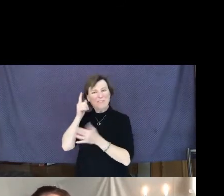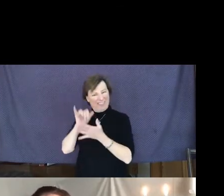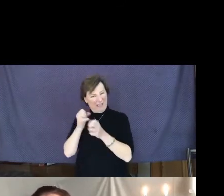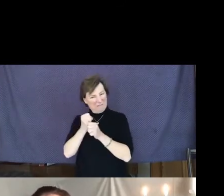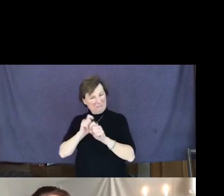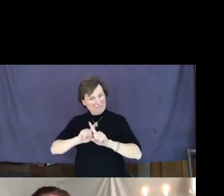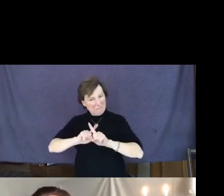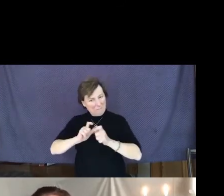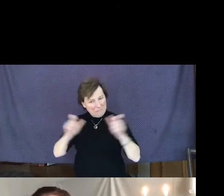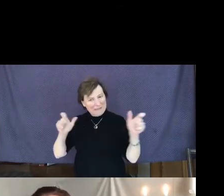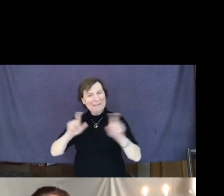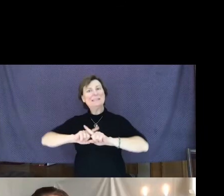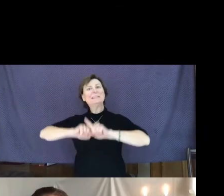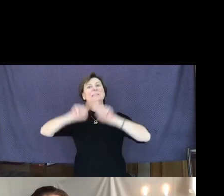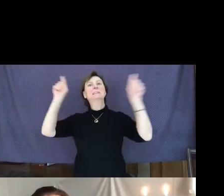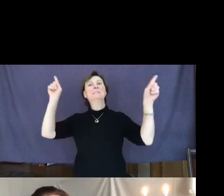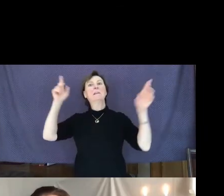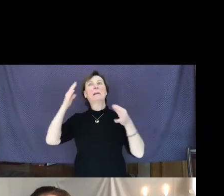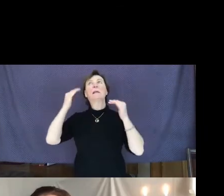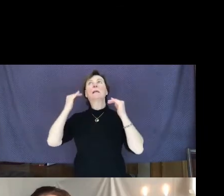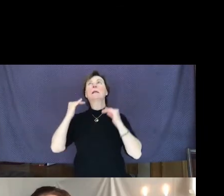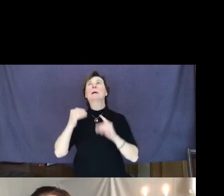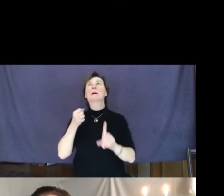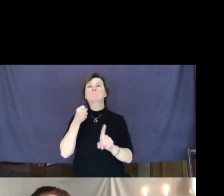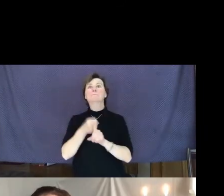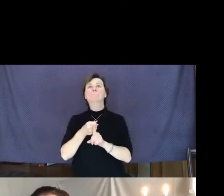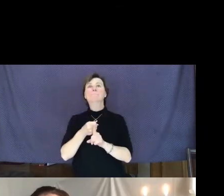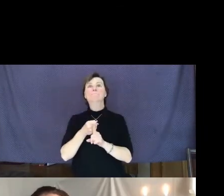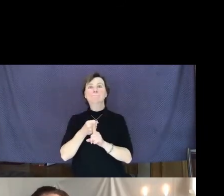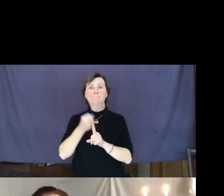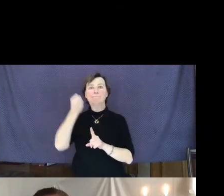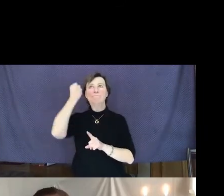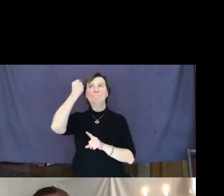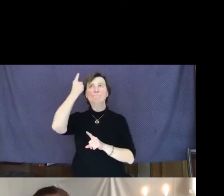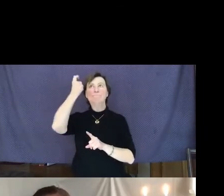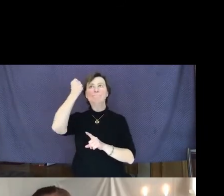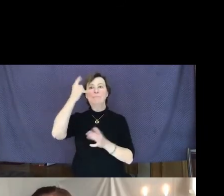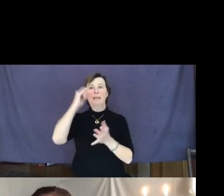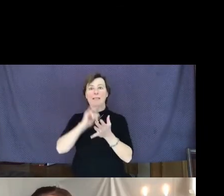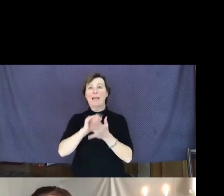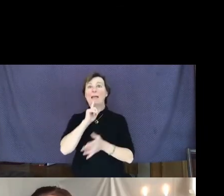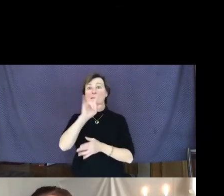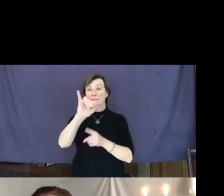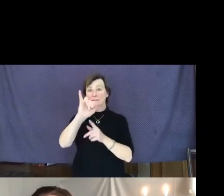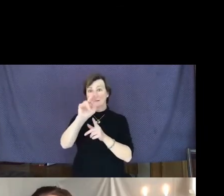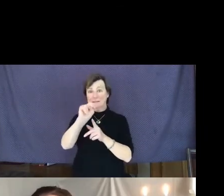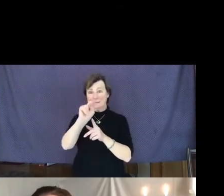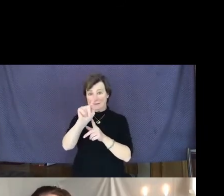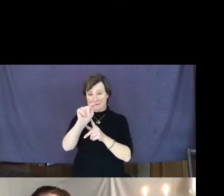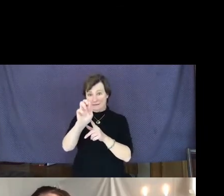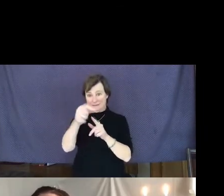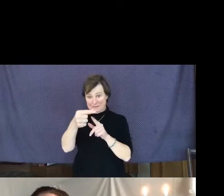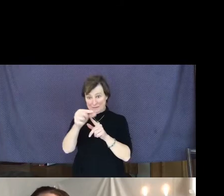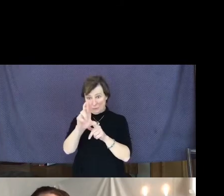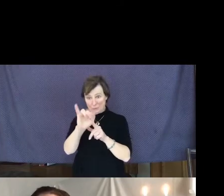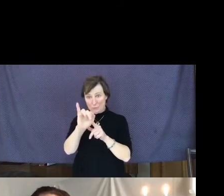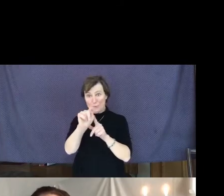And then it hit me. That's what integrity is. It is being enough